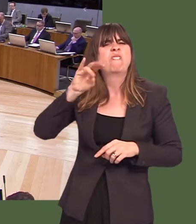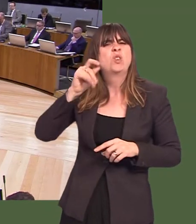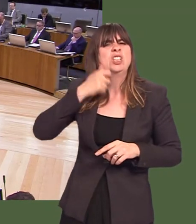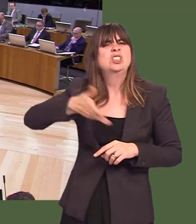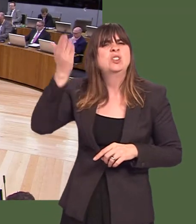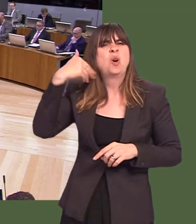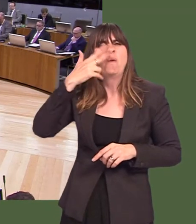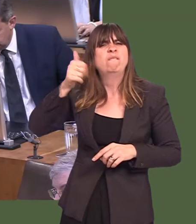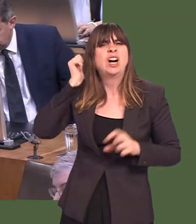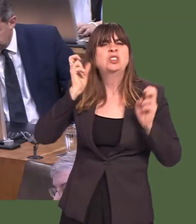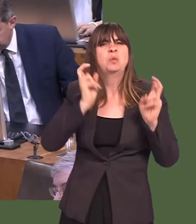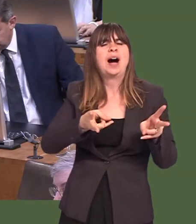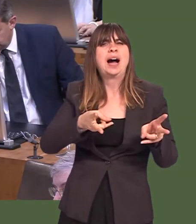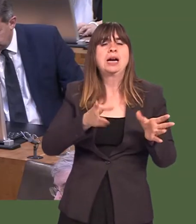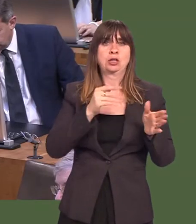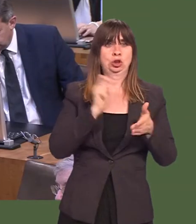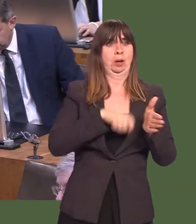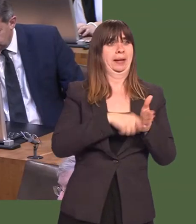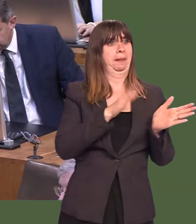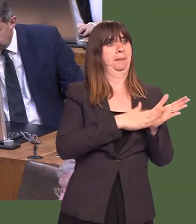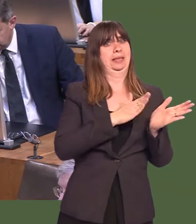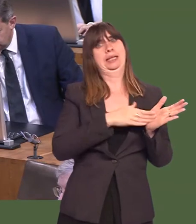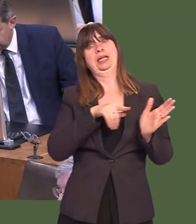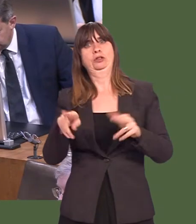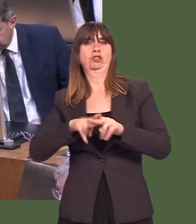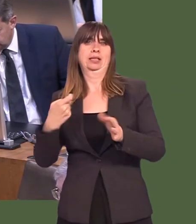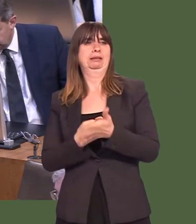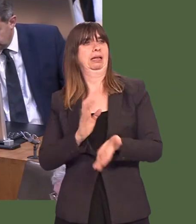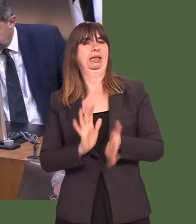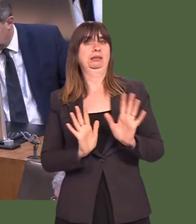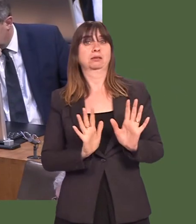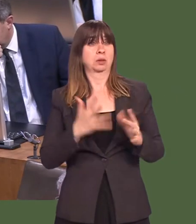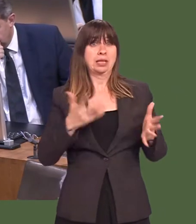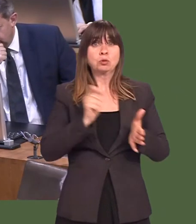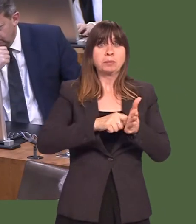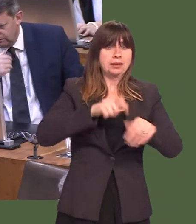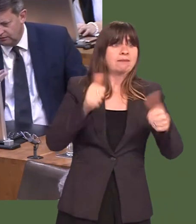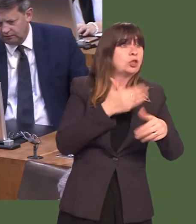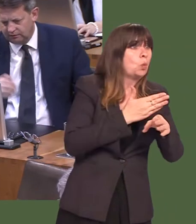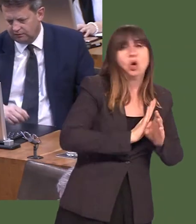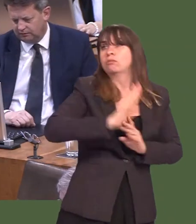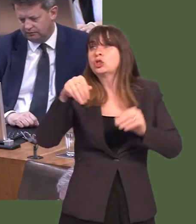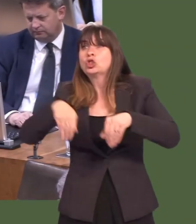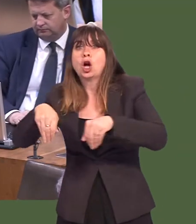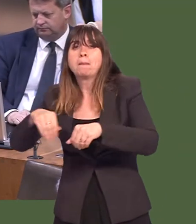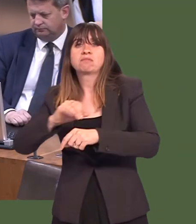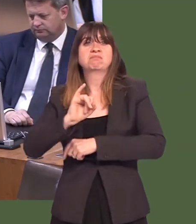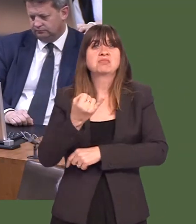This isnít 40 years ago when people went to shop in the week in the daytime and shops were open. In the main, people are shopping 6, 7, 8 oíclock at night, and theyíre shopping on Sundays